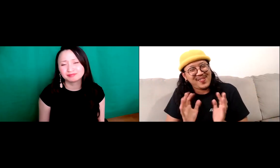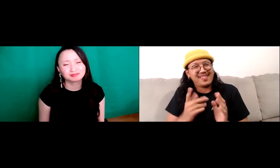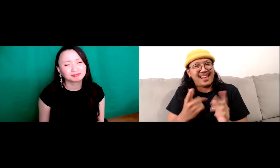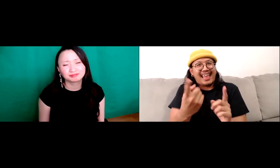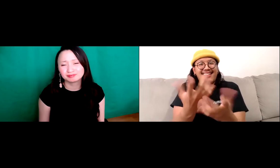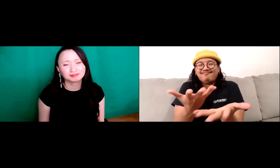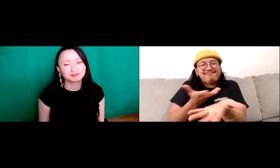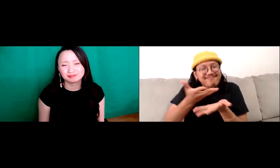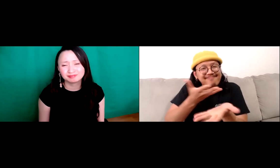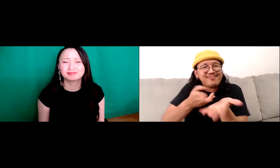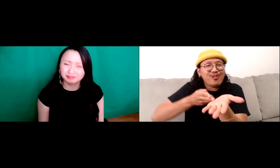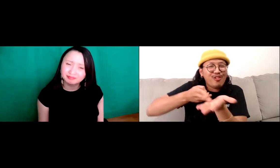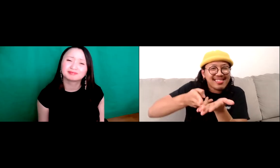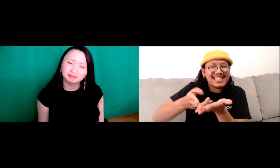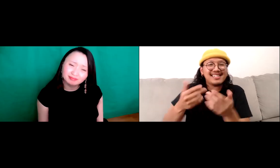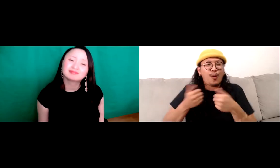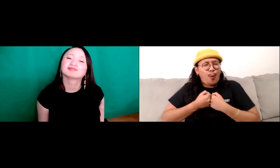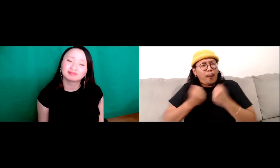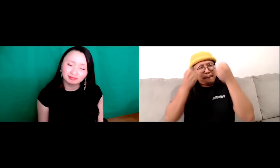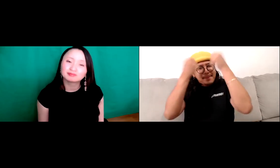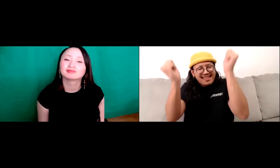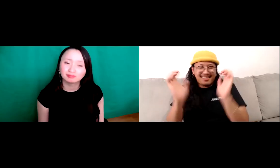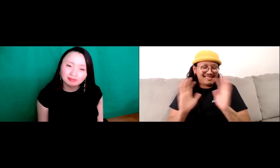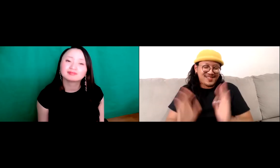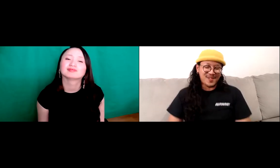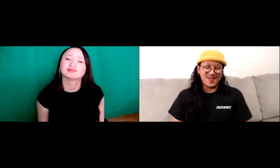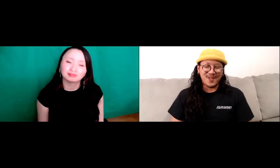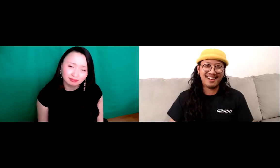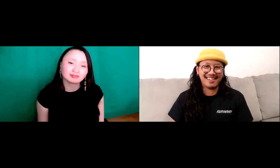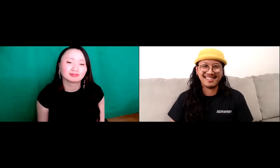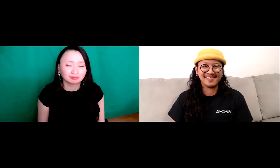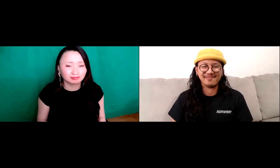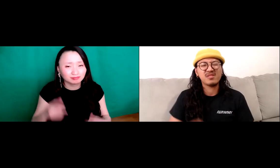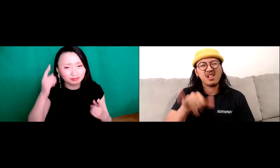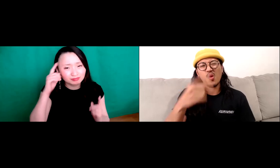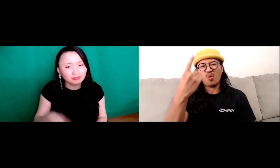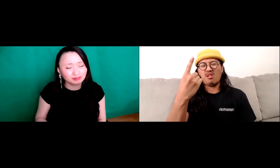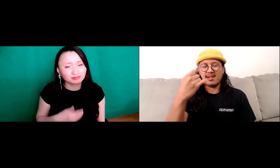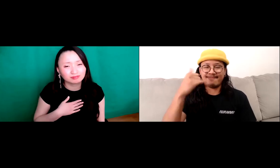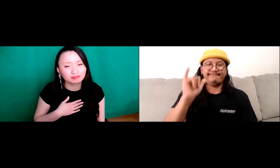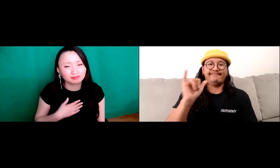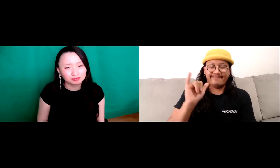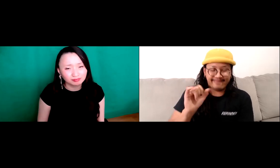trying to see if they were right or not. You know, so it's hard to be authentic with